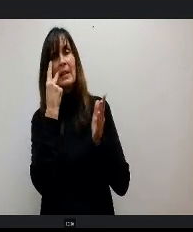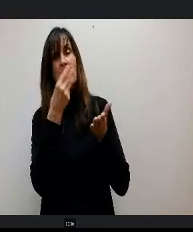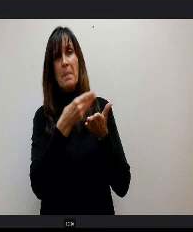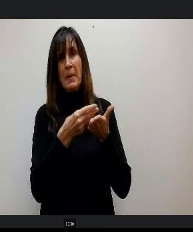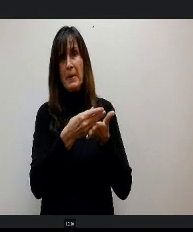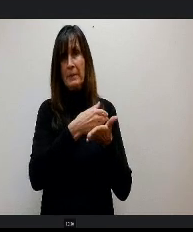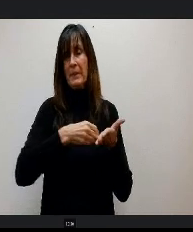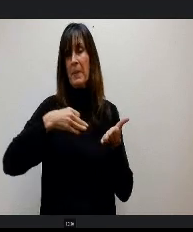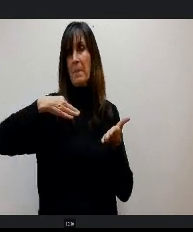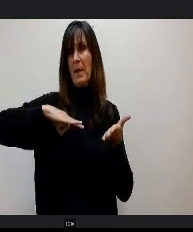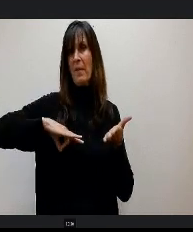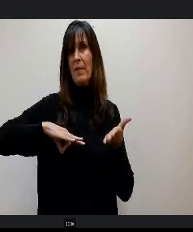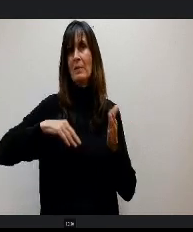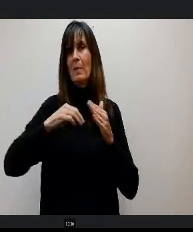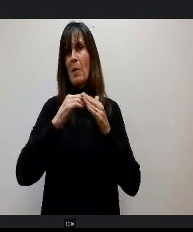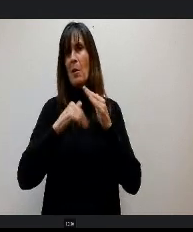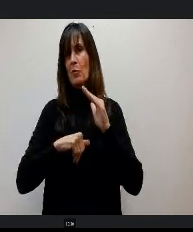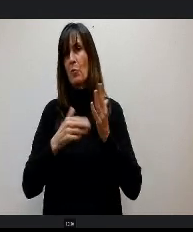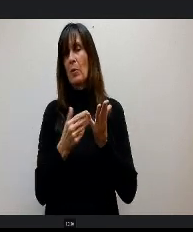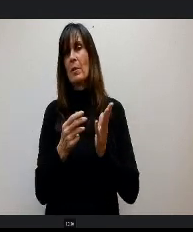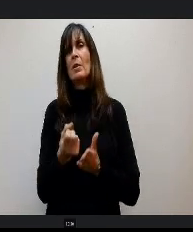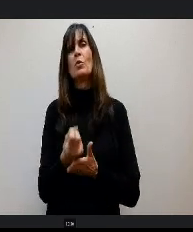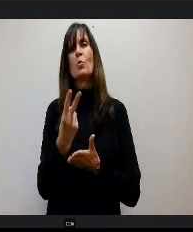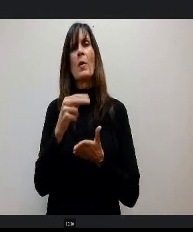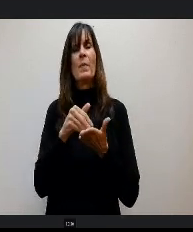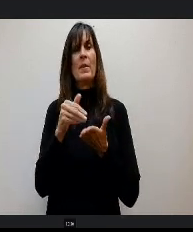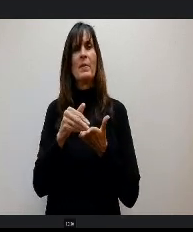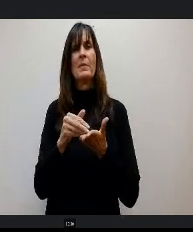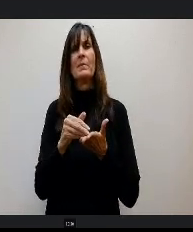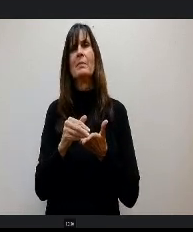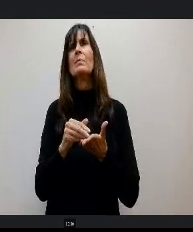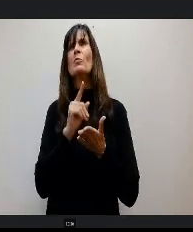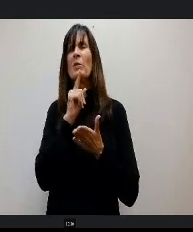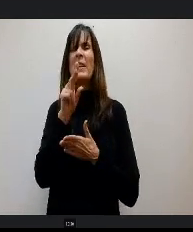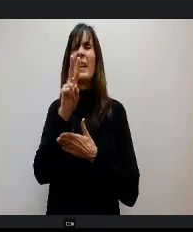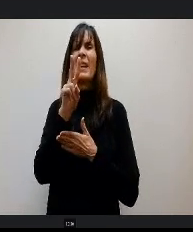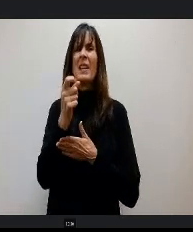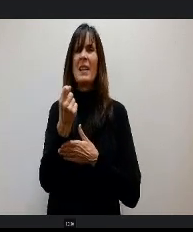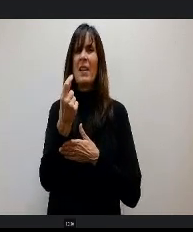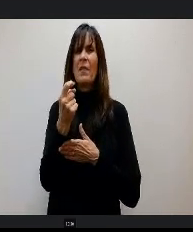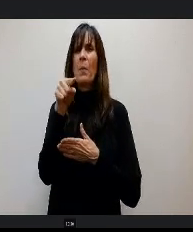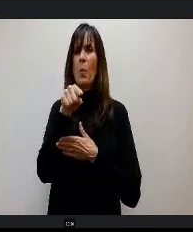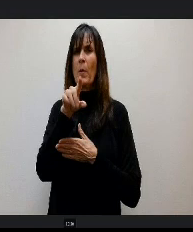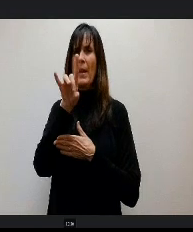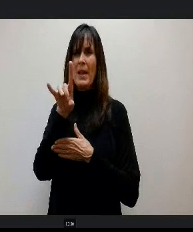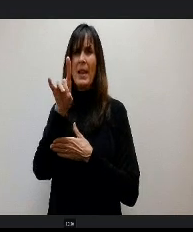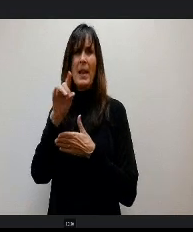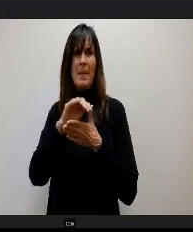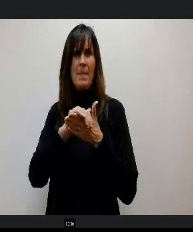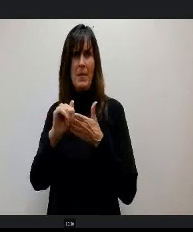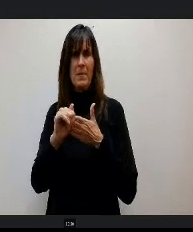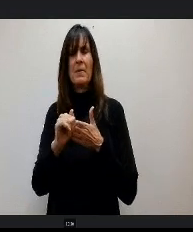just under 12 million at about 11.88. As you look below it we